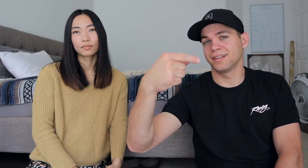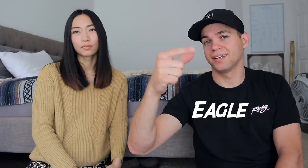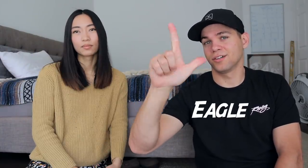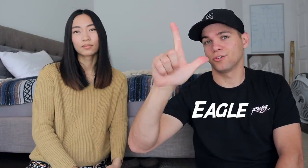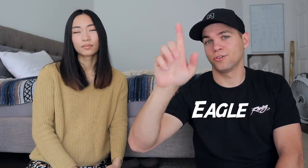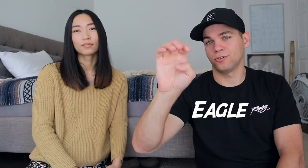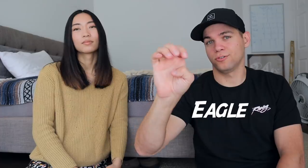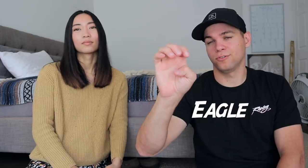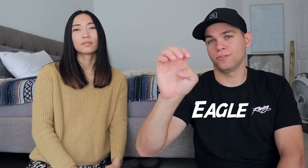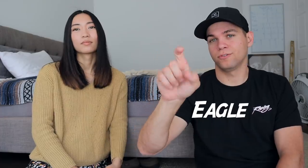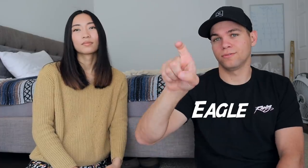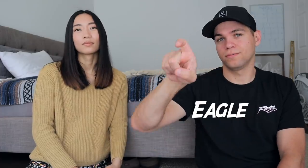E-A-G-L-E